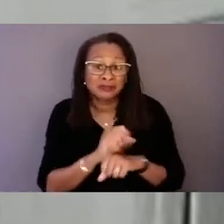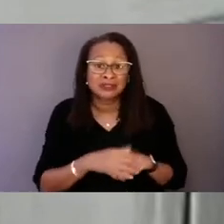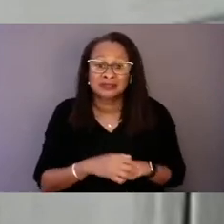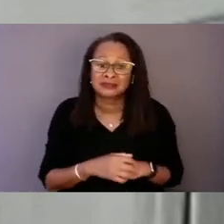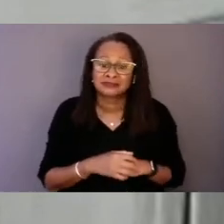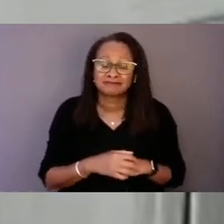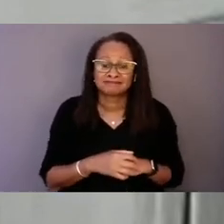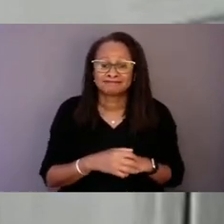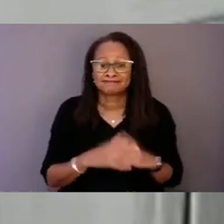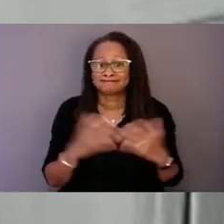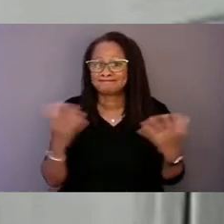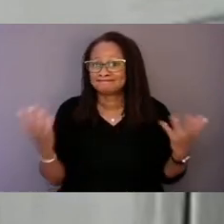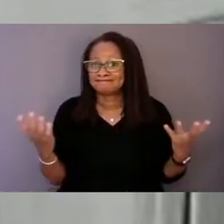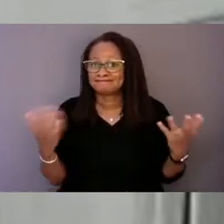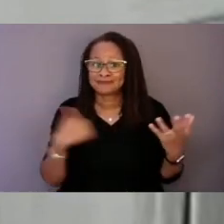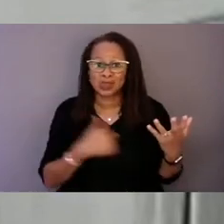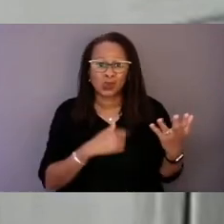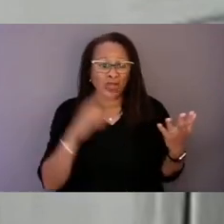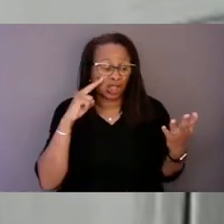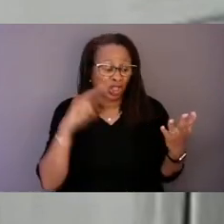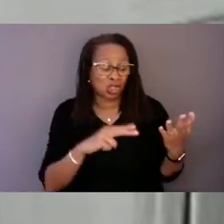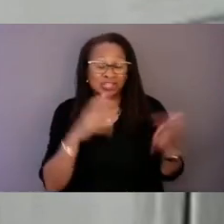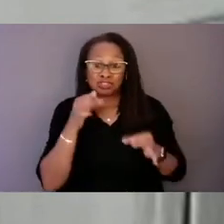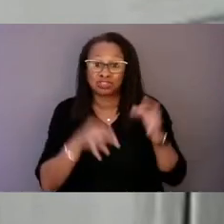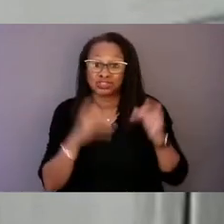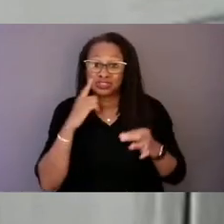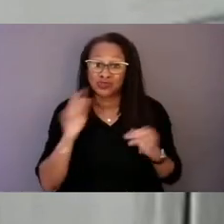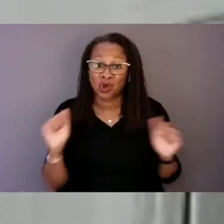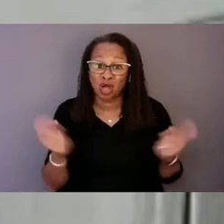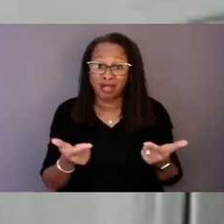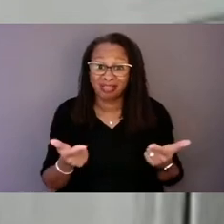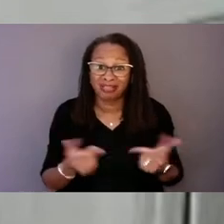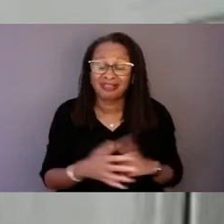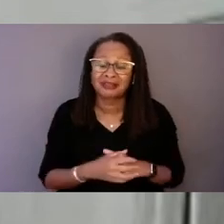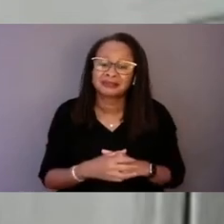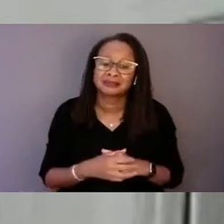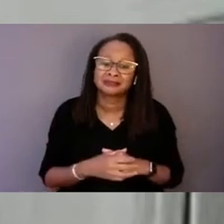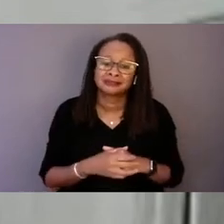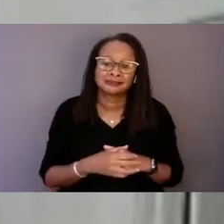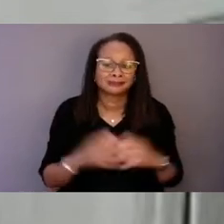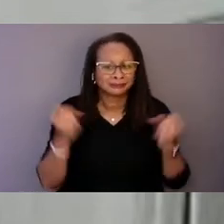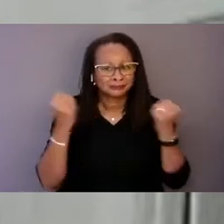When we look at justice for all, there are many groups in society